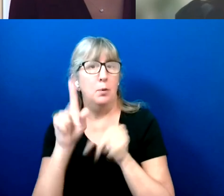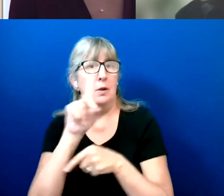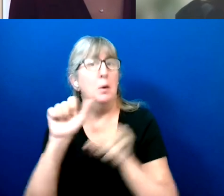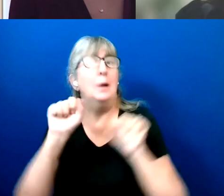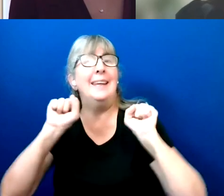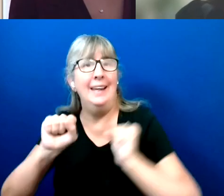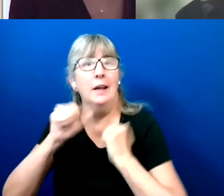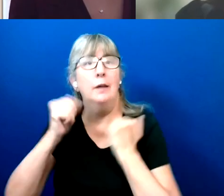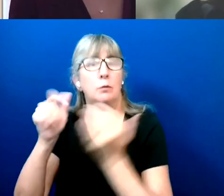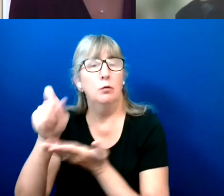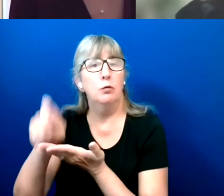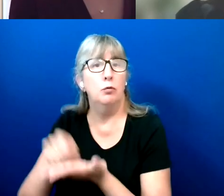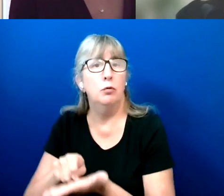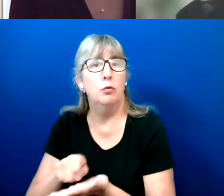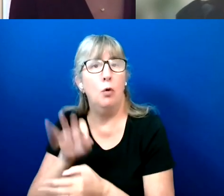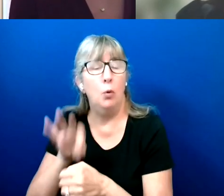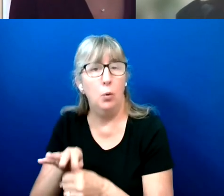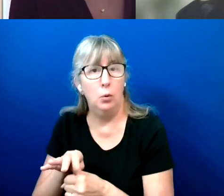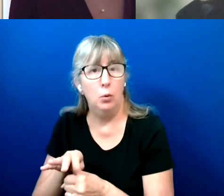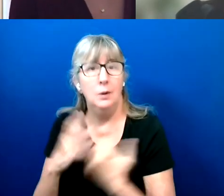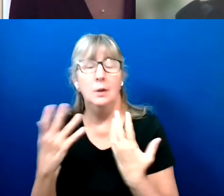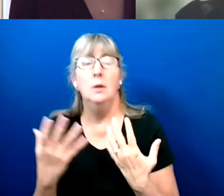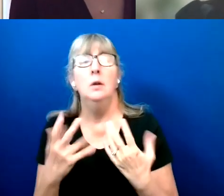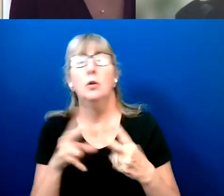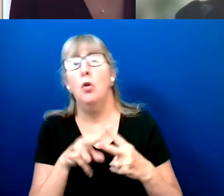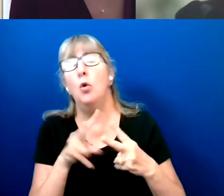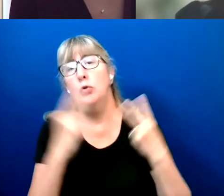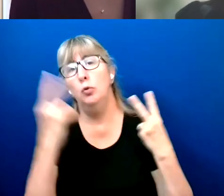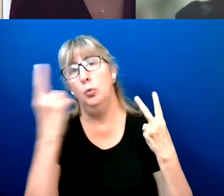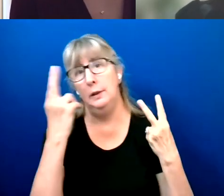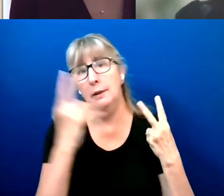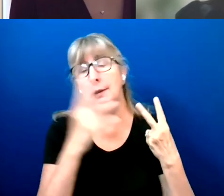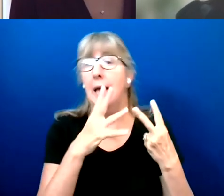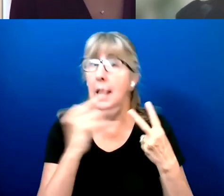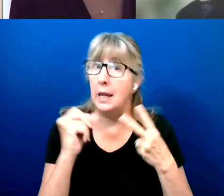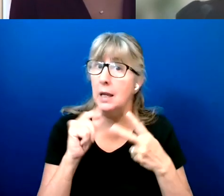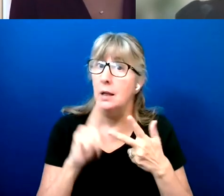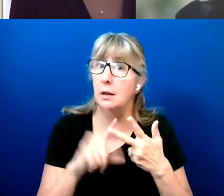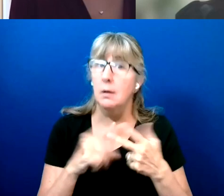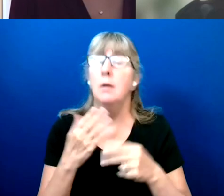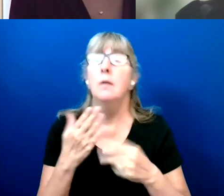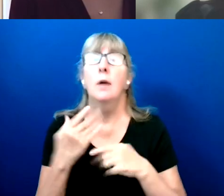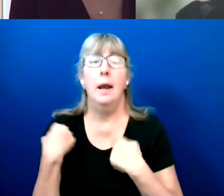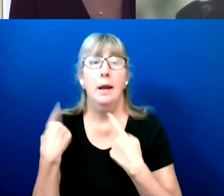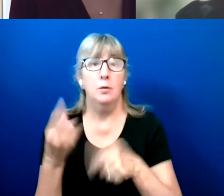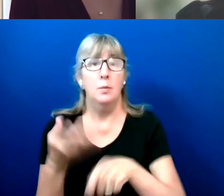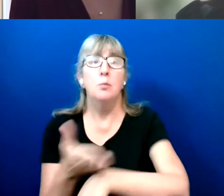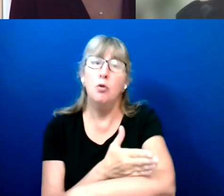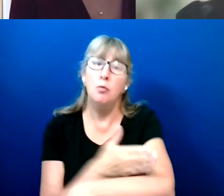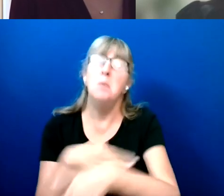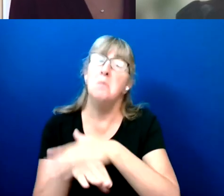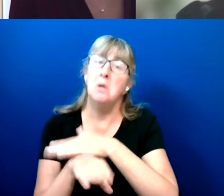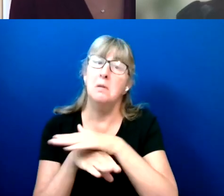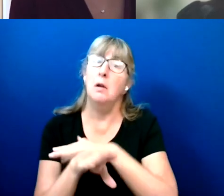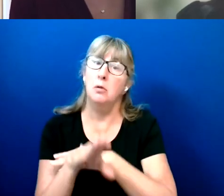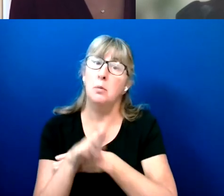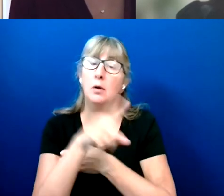And I think also there has been improvement in the accessibility of polling places as well.